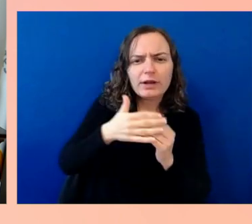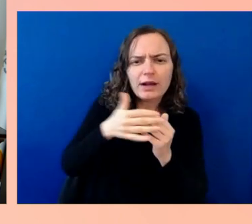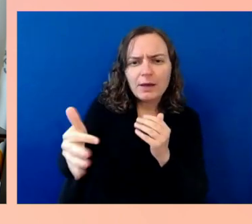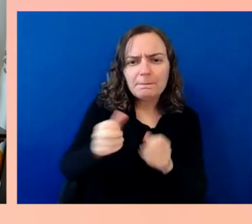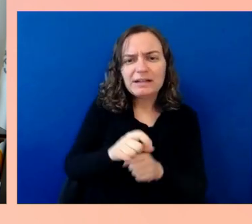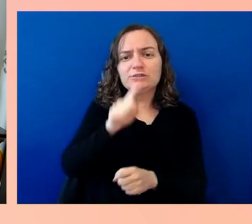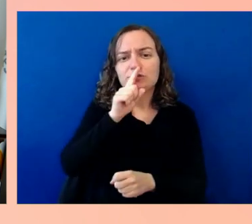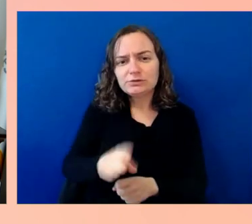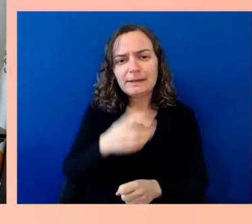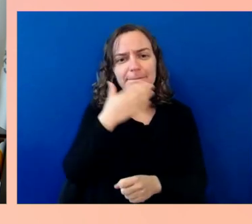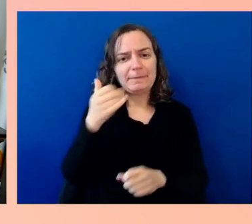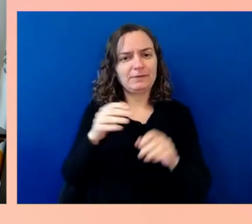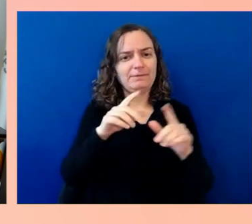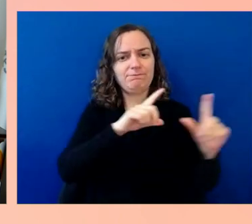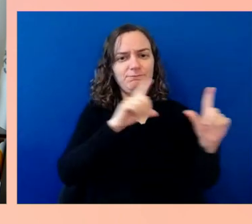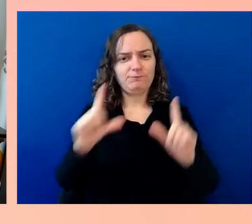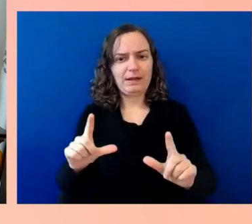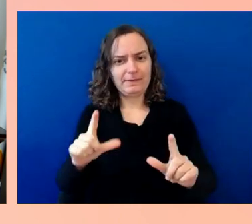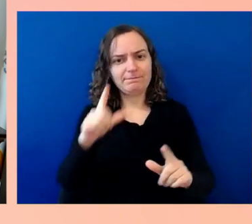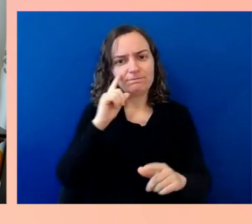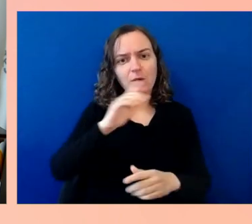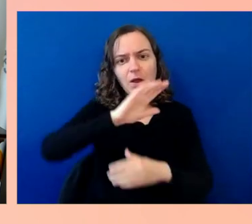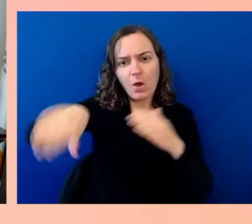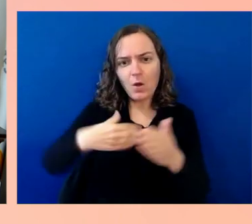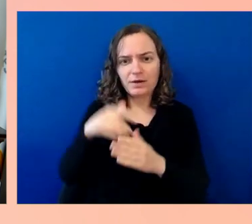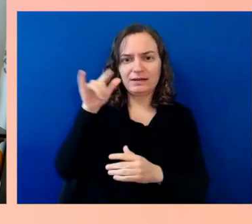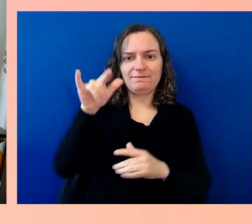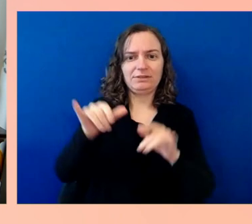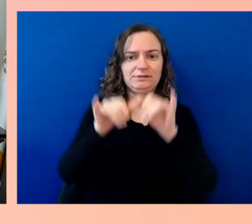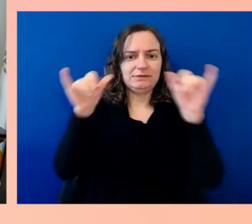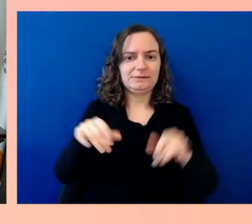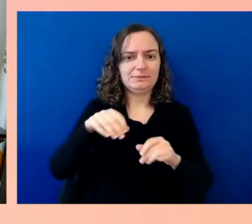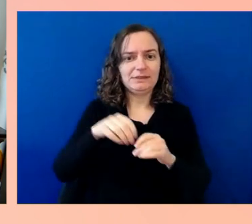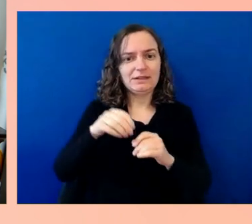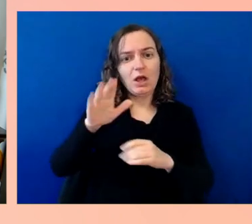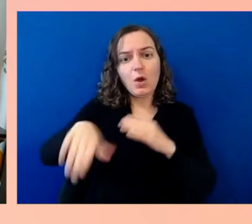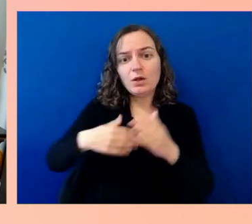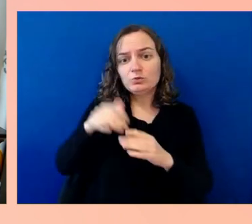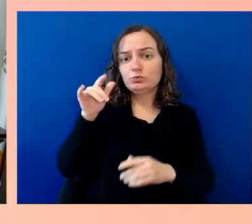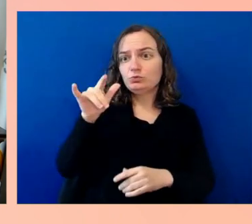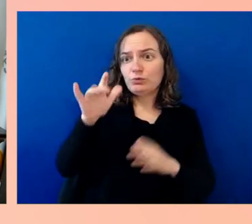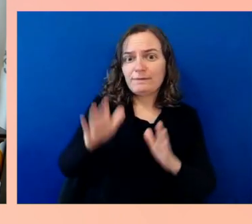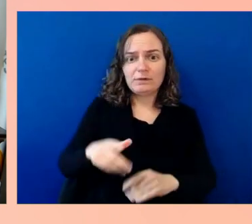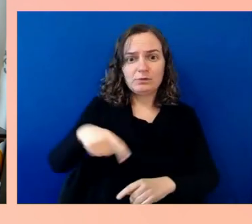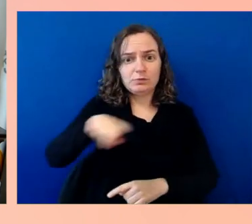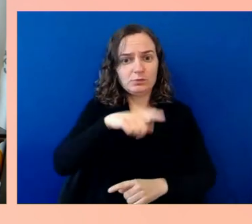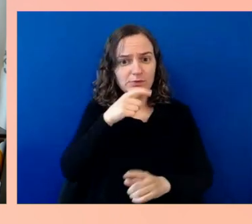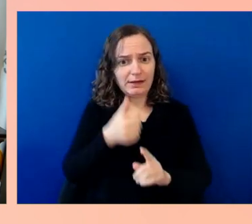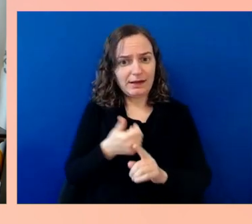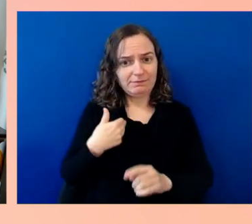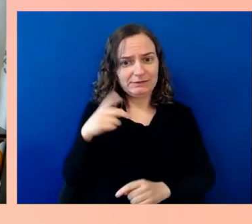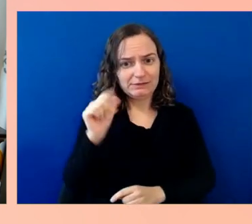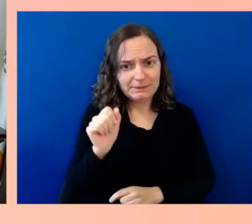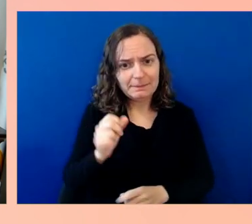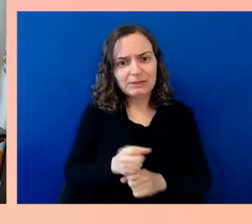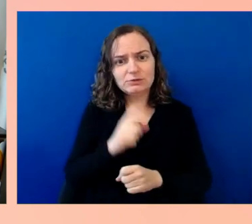and certainly those using wheelchairs. We're also going to expand our own compliance and enforcement activities, because the Air Carrier Access Act